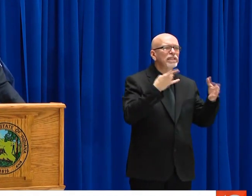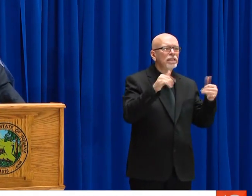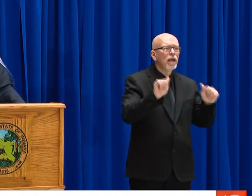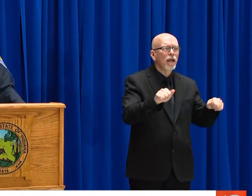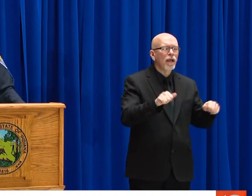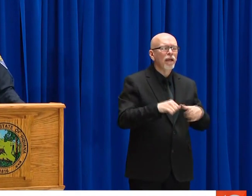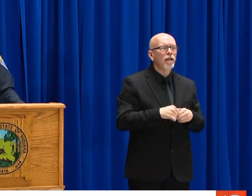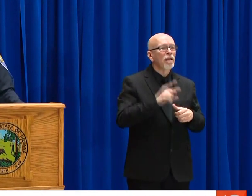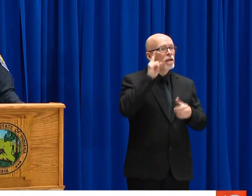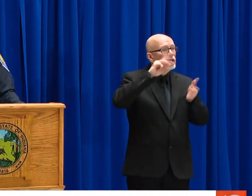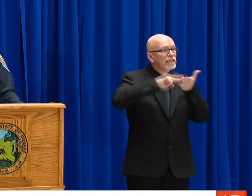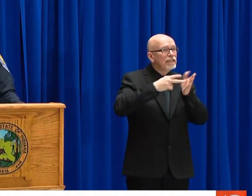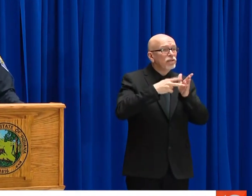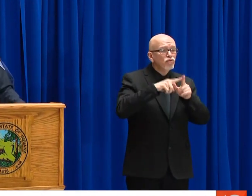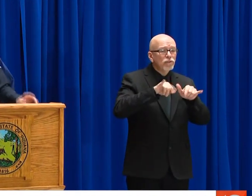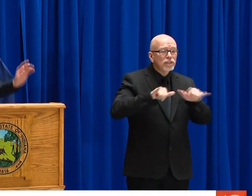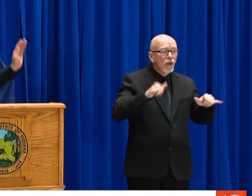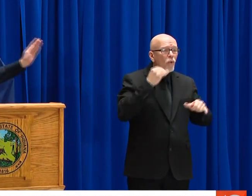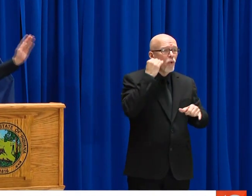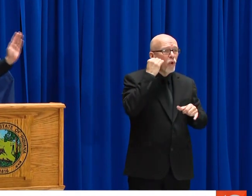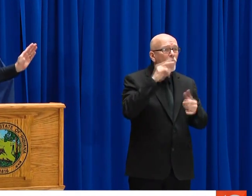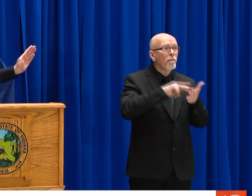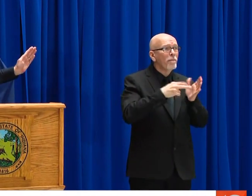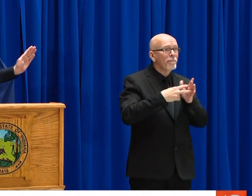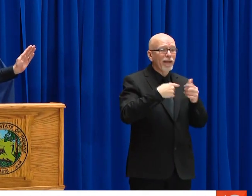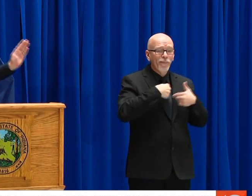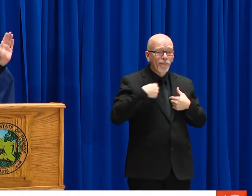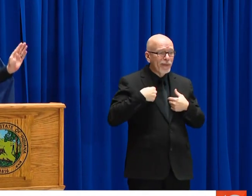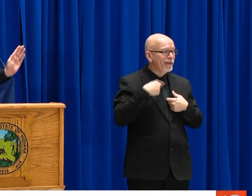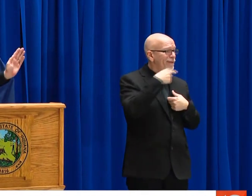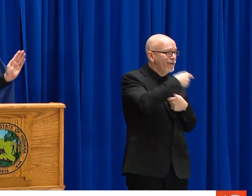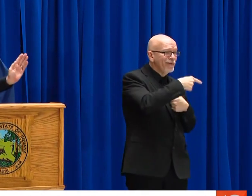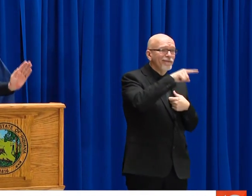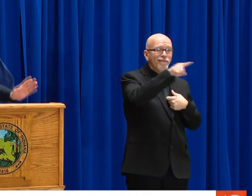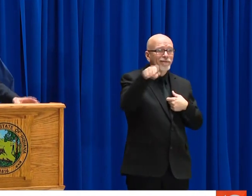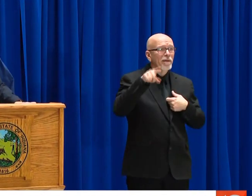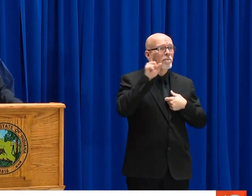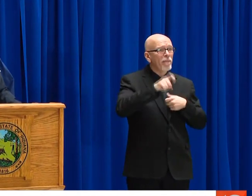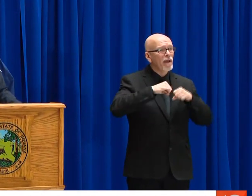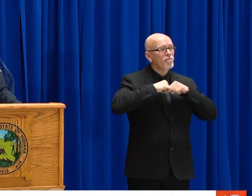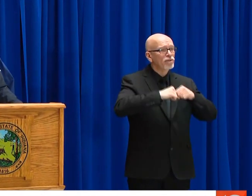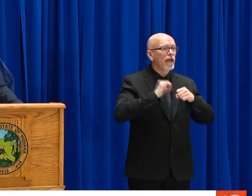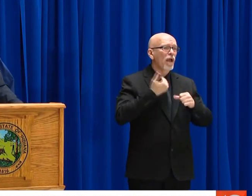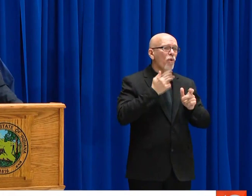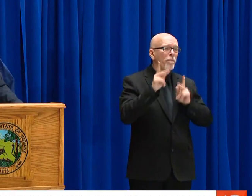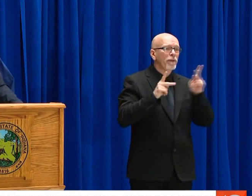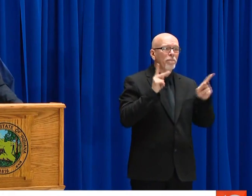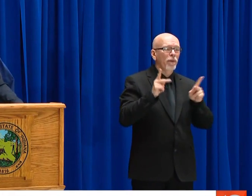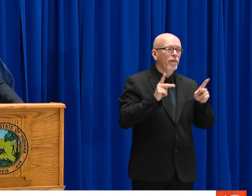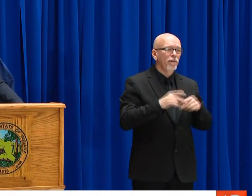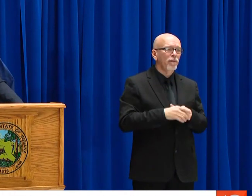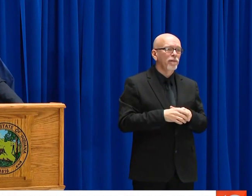OF EXECUTIVE ORDER 20-08 THAT ALLOWED TREMENDOUS MOBILITY, THE INTENT OF THAT WAS TO DO ALL